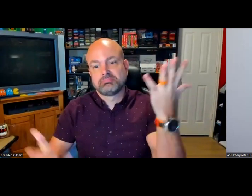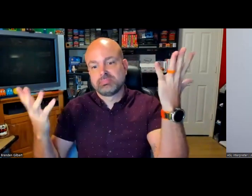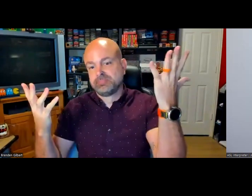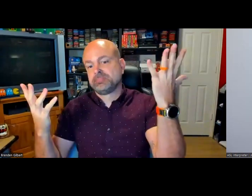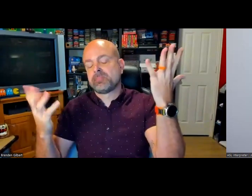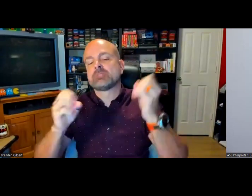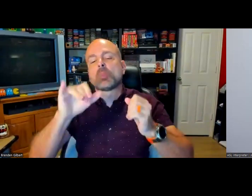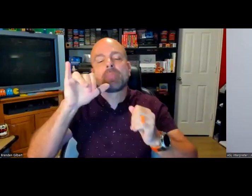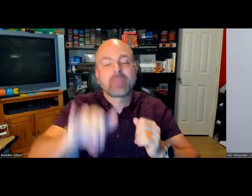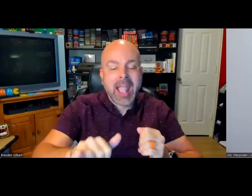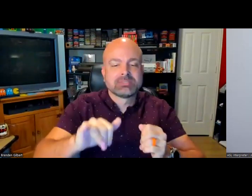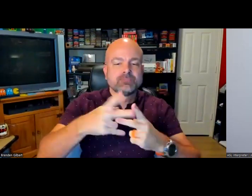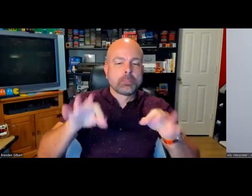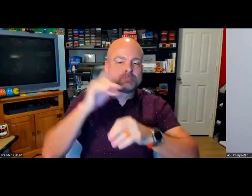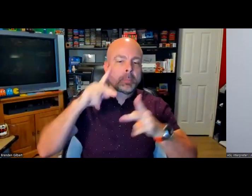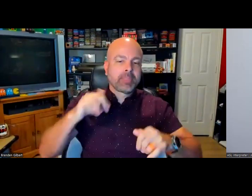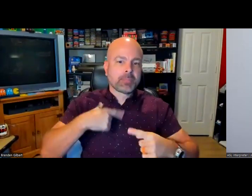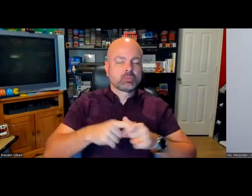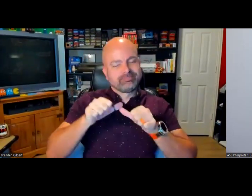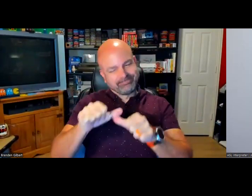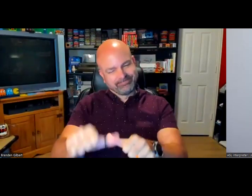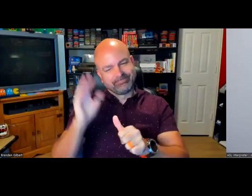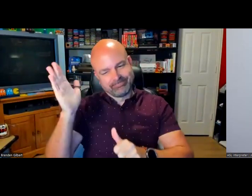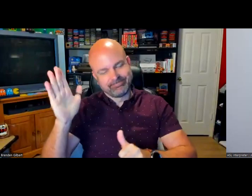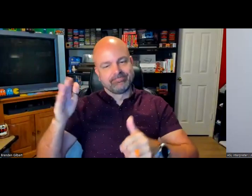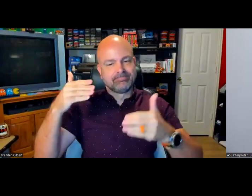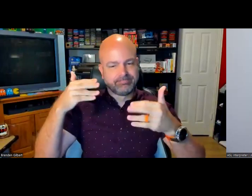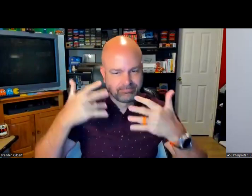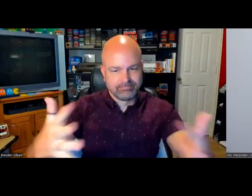number of games and things like that that I have used in the XR